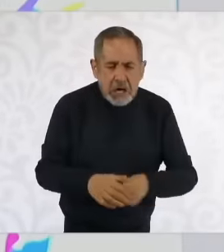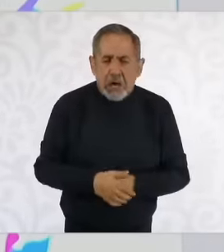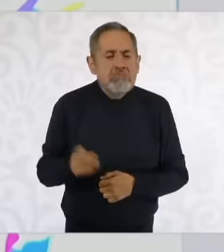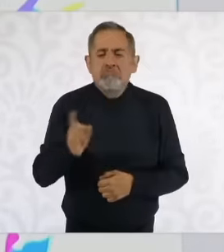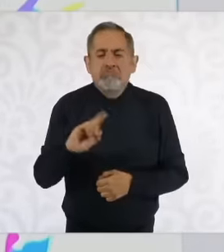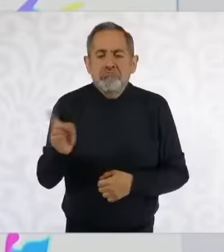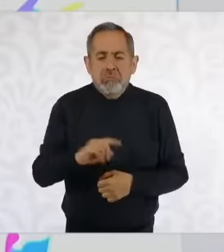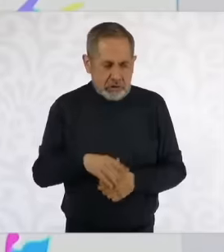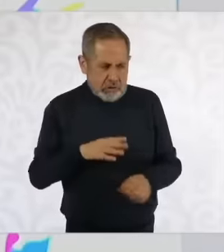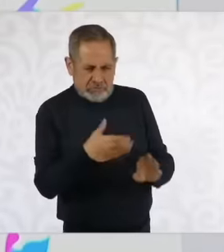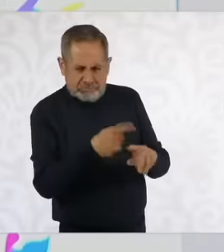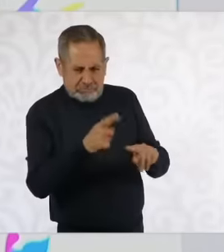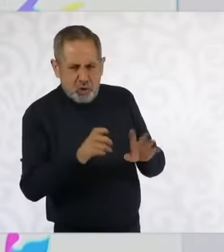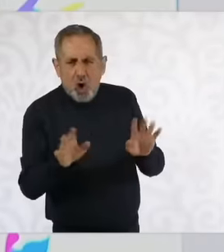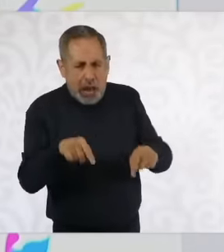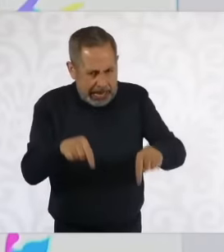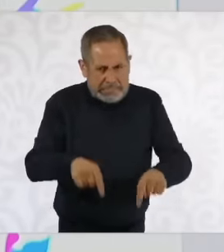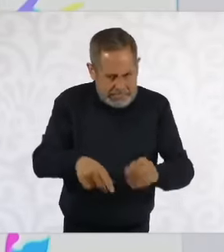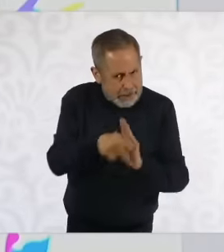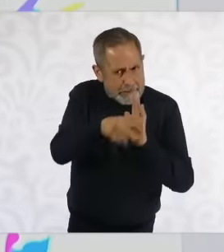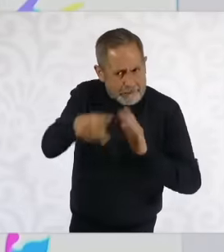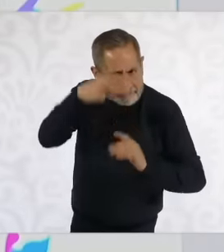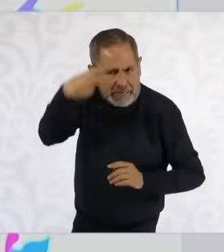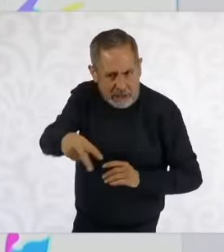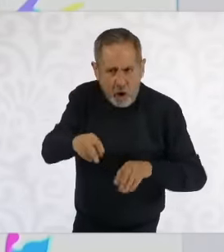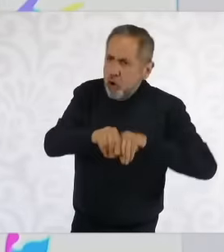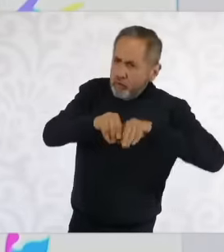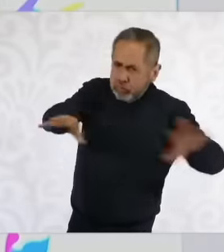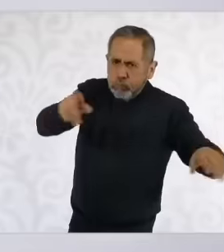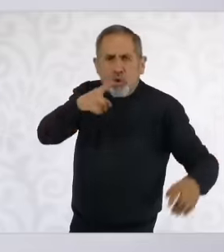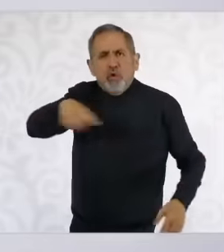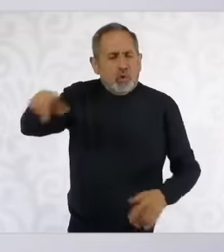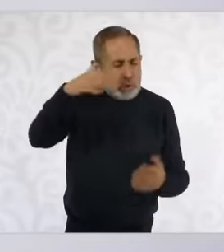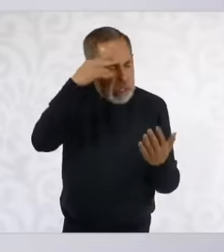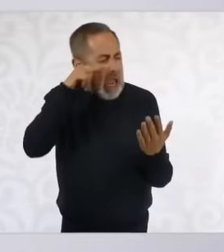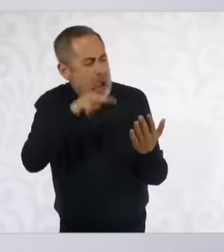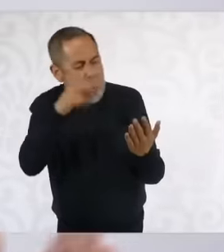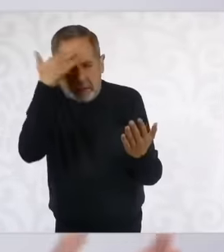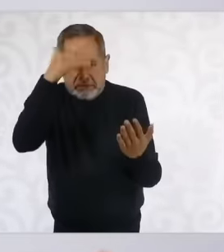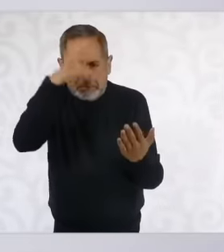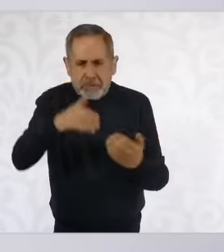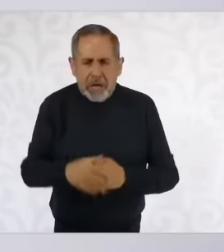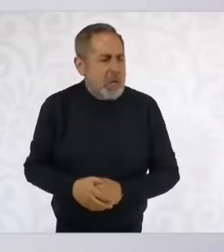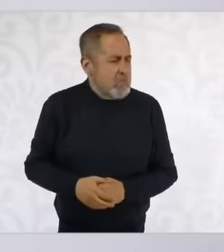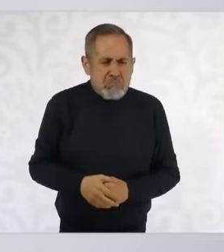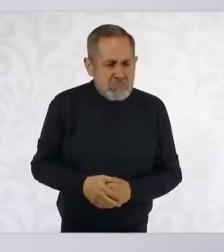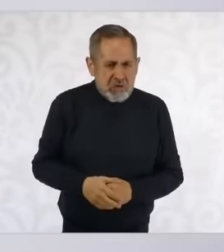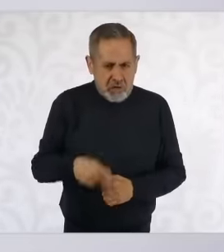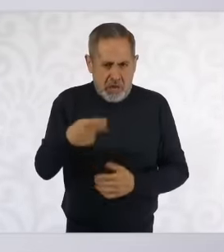harm but simply because they are newspapers that although they are metropolitan Most of them